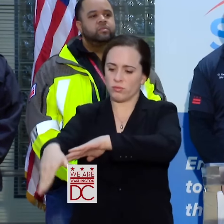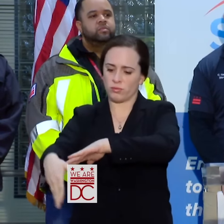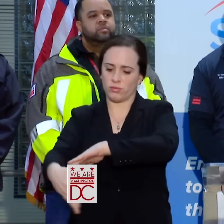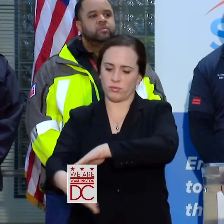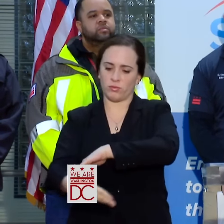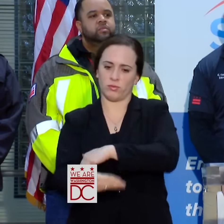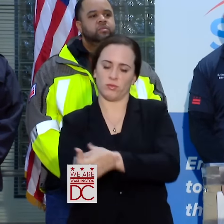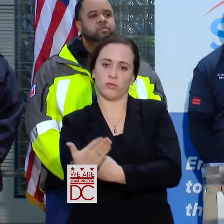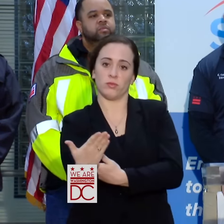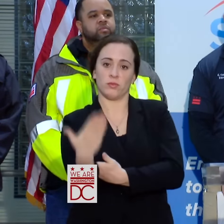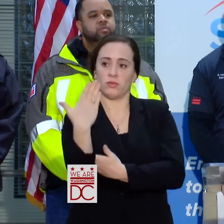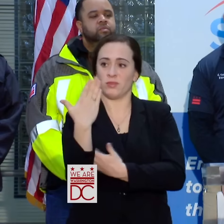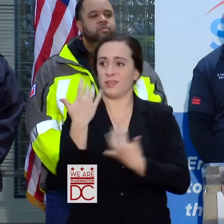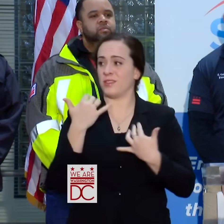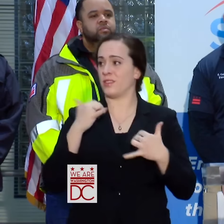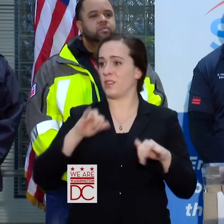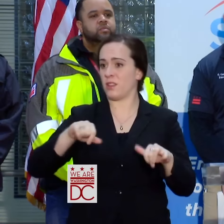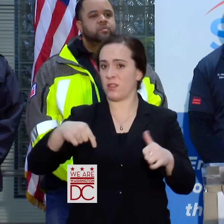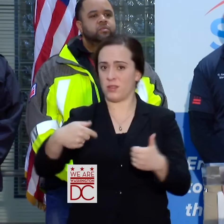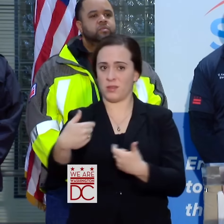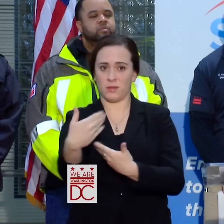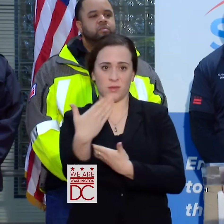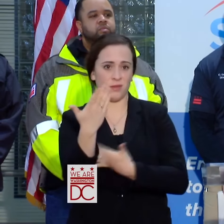CONTINUES TO SNOW THIS MORNING.